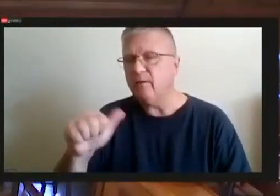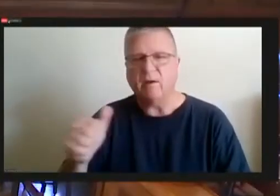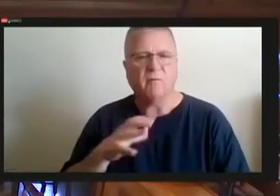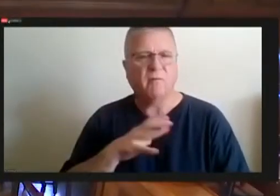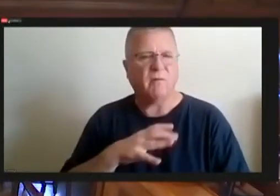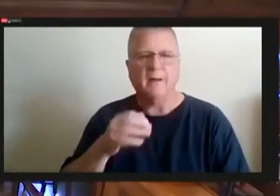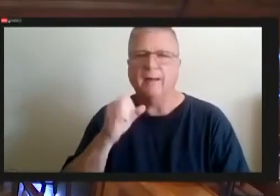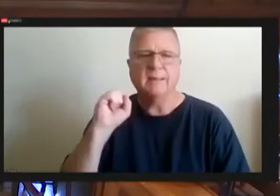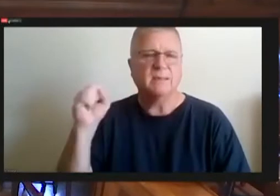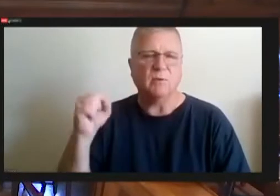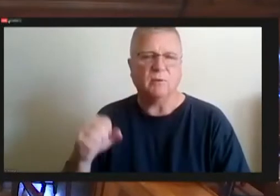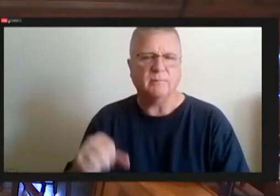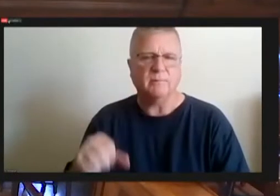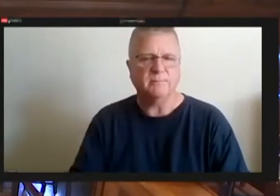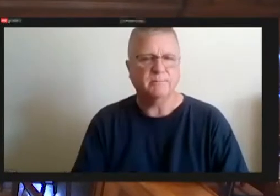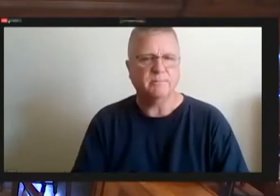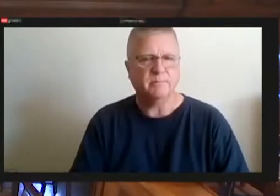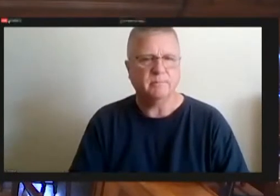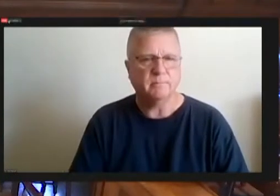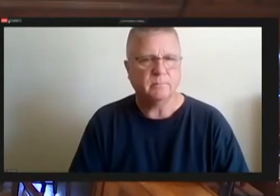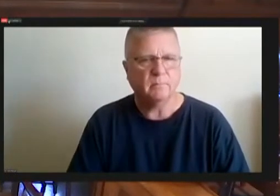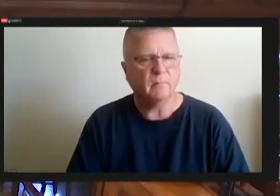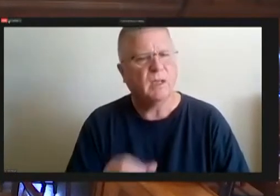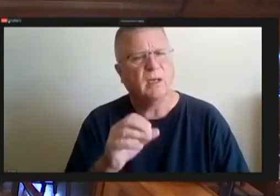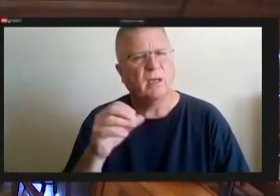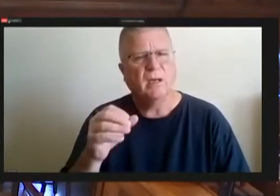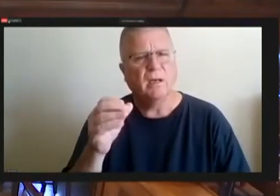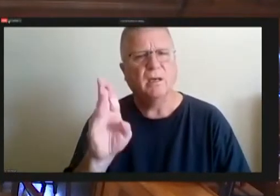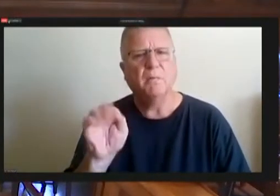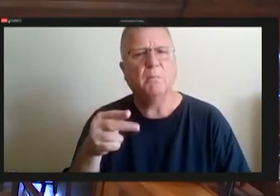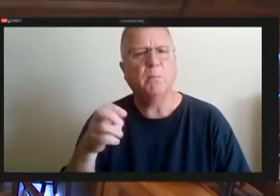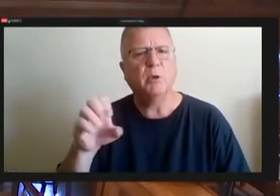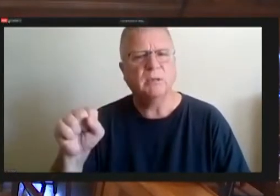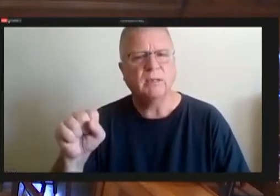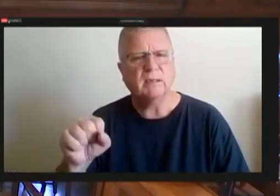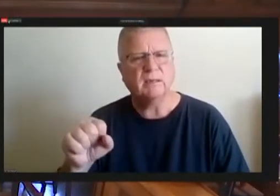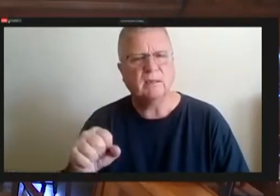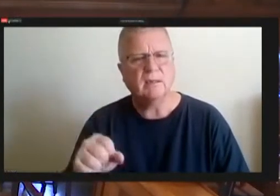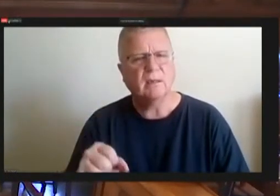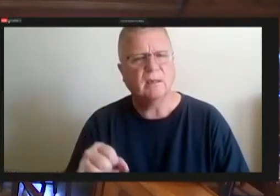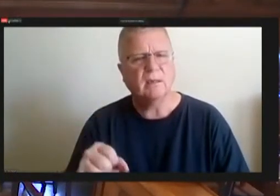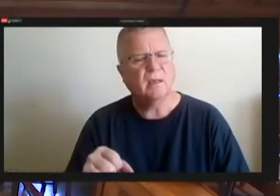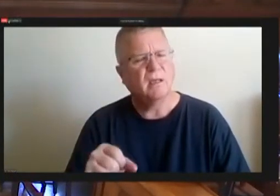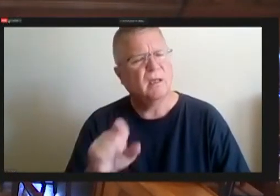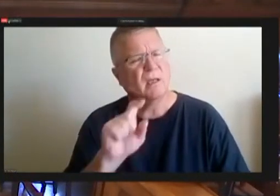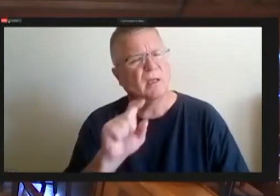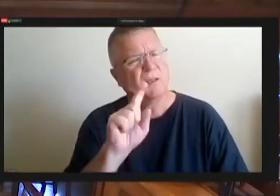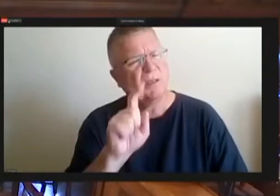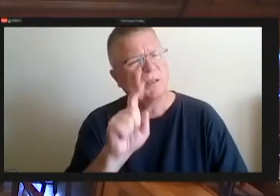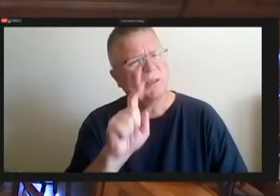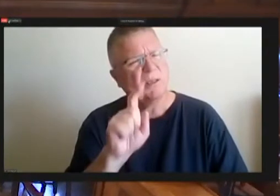Burgess questions, I'm Bill, you sit on the you sit on the committee that buys vehicles.